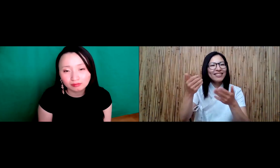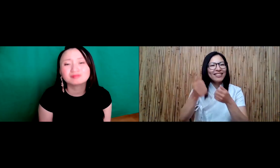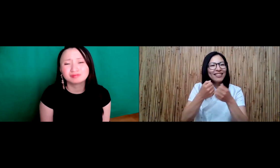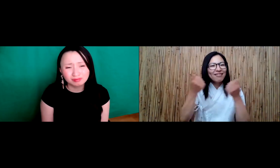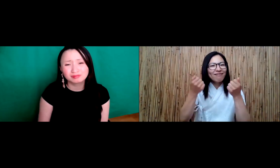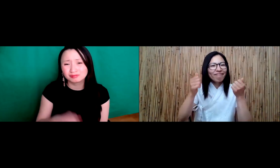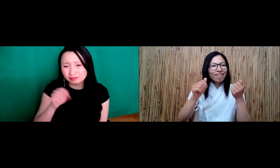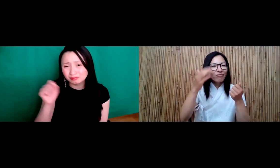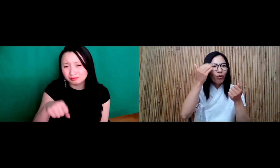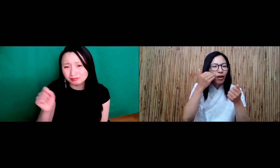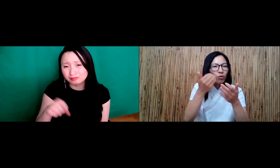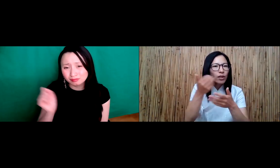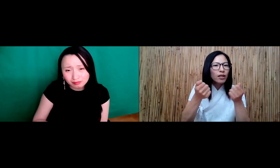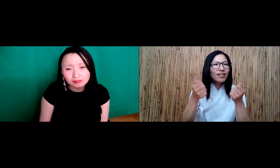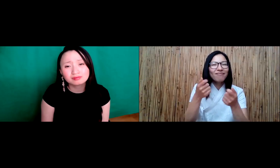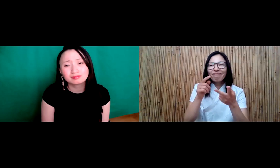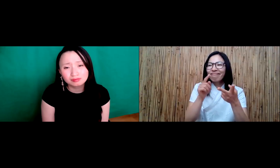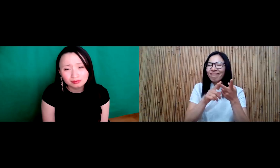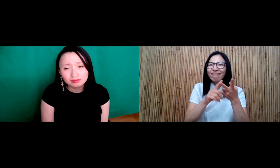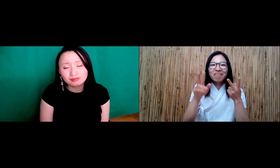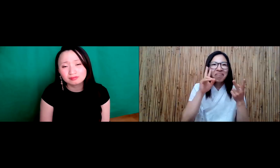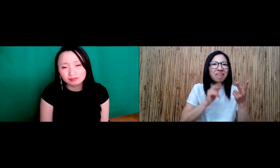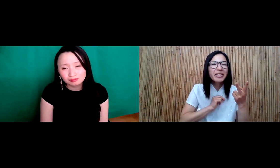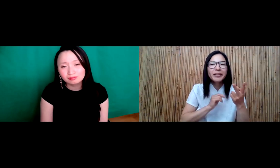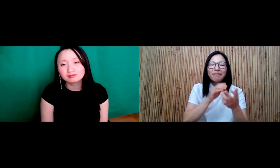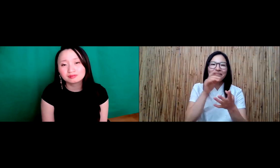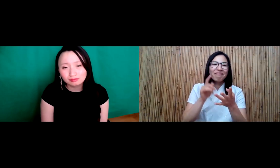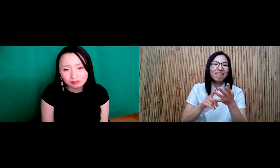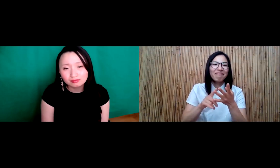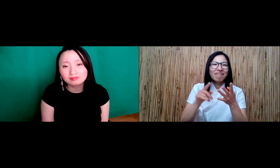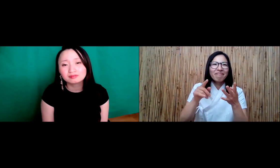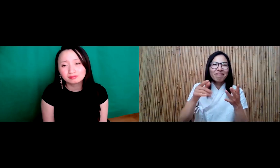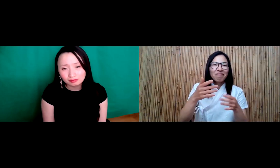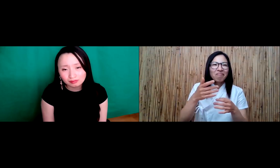And you know, but there's other Asian events as well, that I feel are important that we